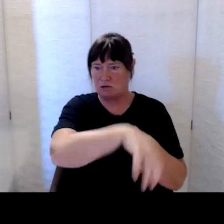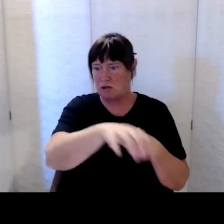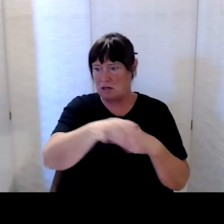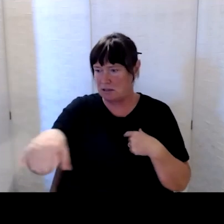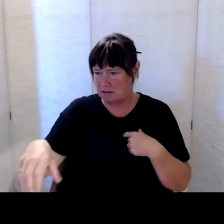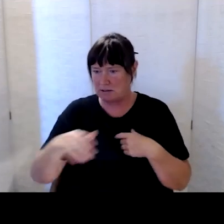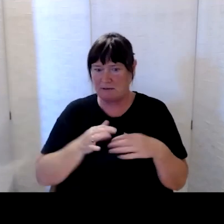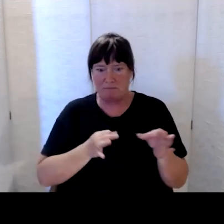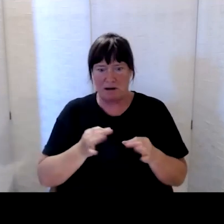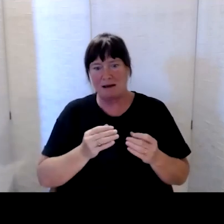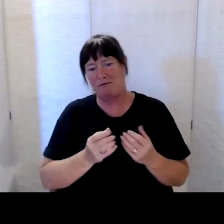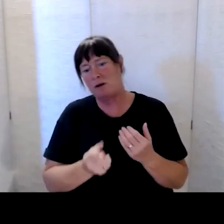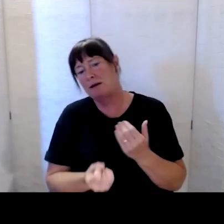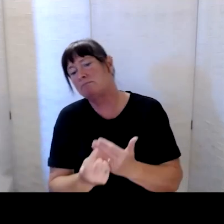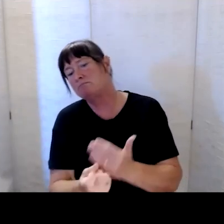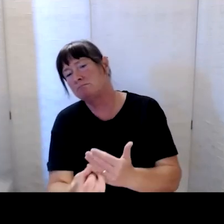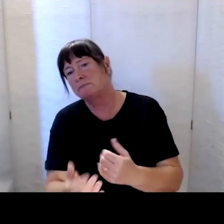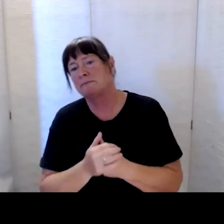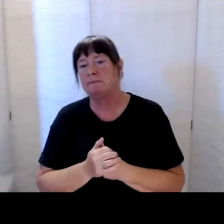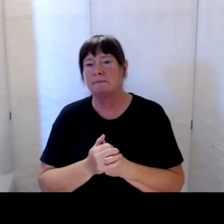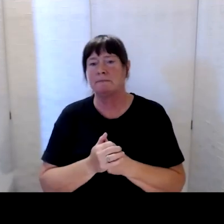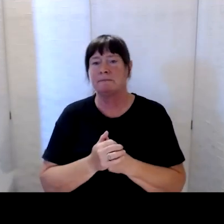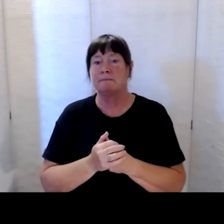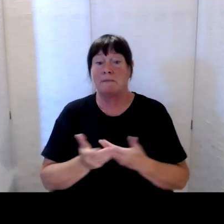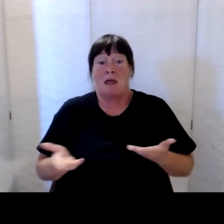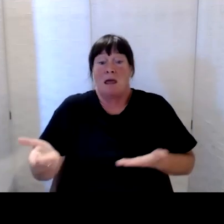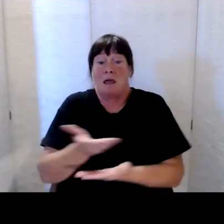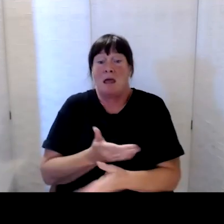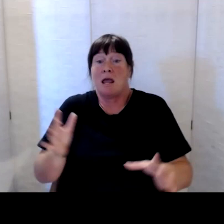At the end of the session we’ll bring up a slide with some of the ways that people can get support.